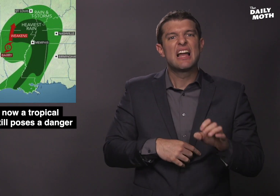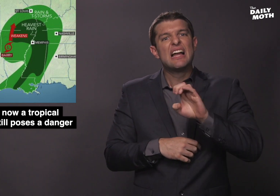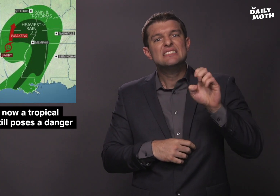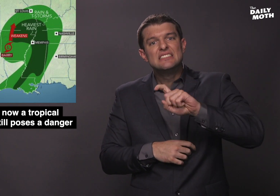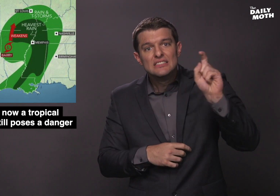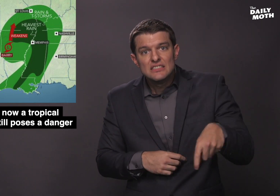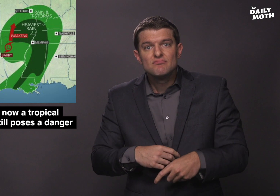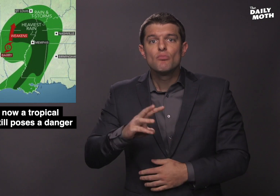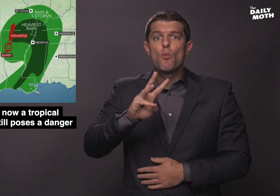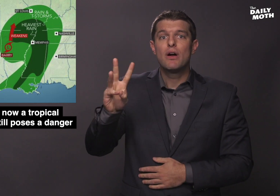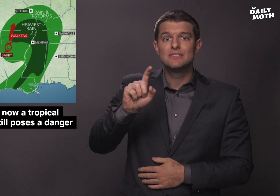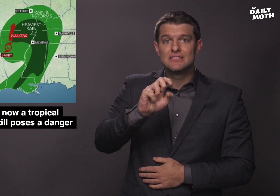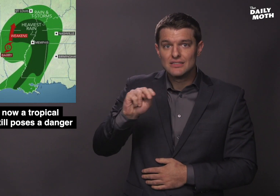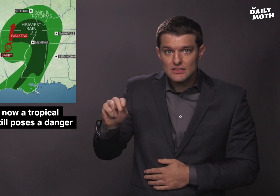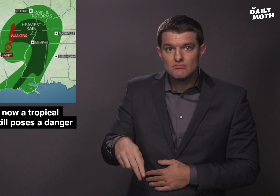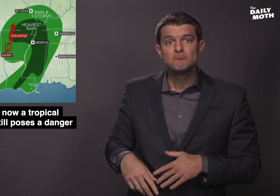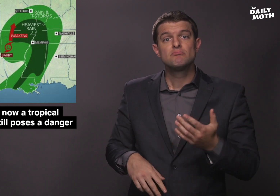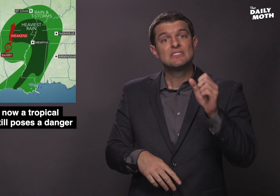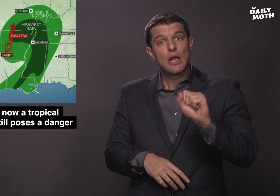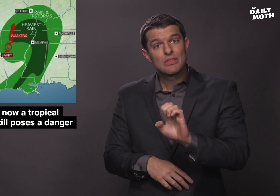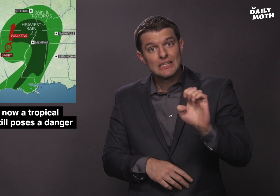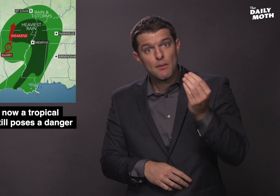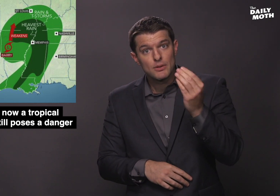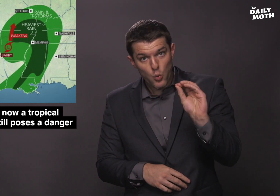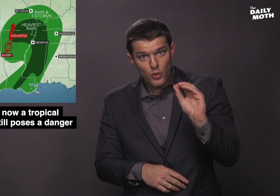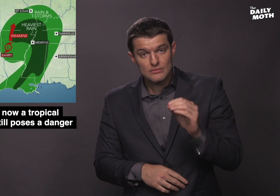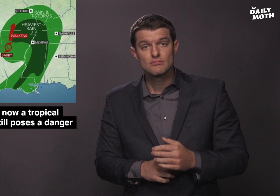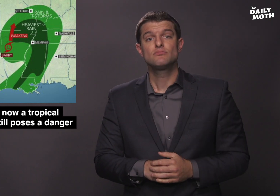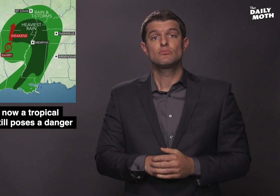eastern Texas, western Tennessee and southeastern Missouri.